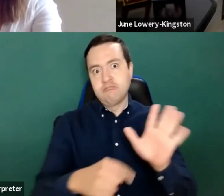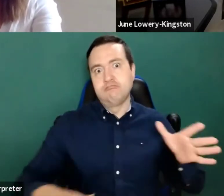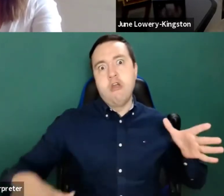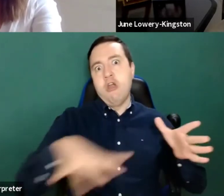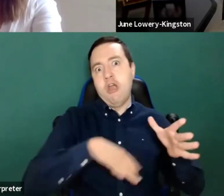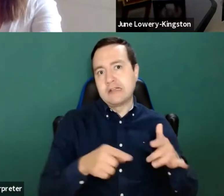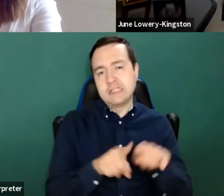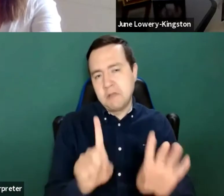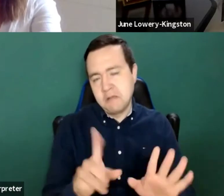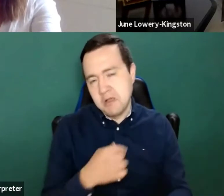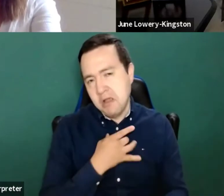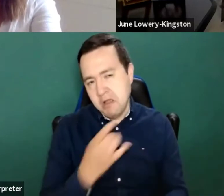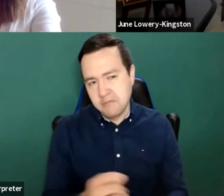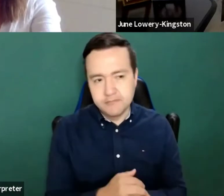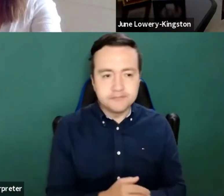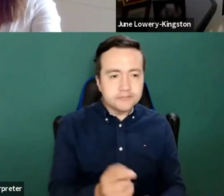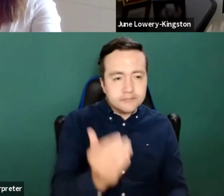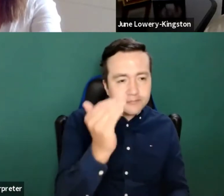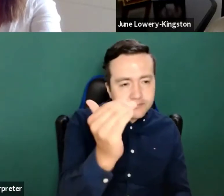and this just gives us a little bit more detail.